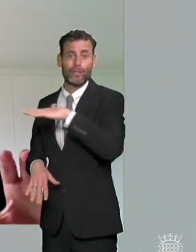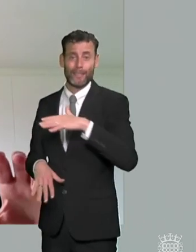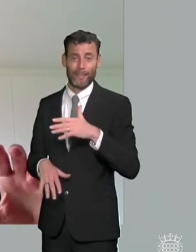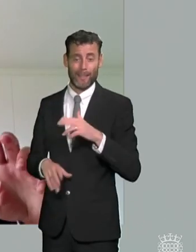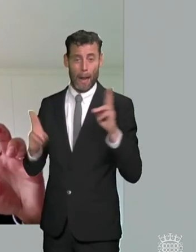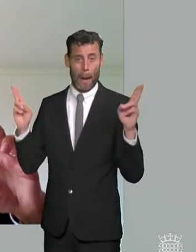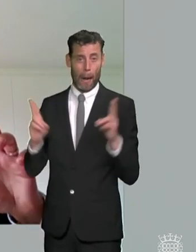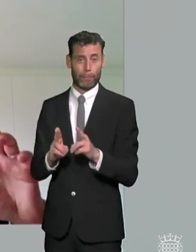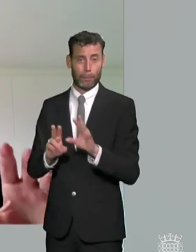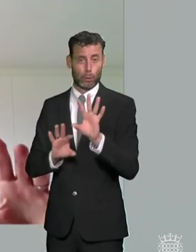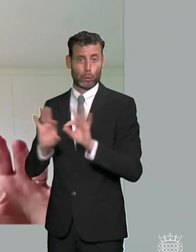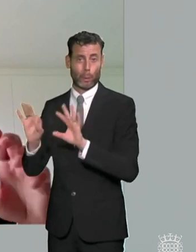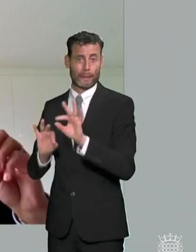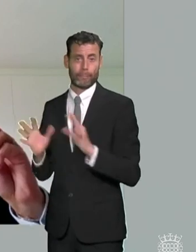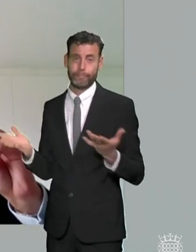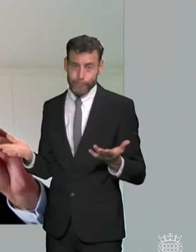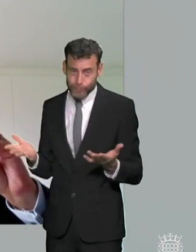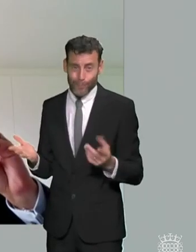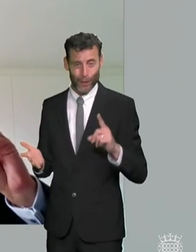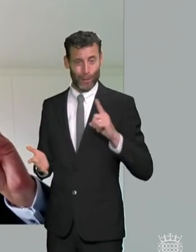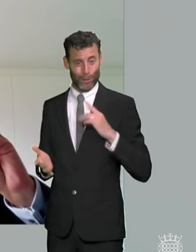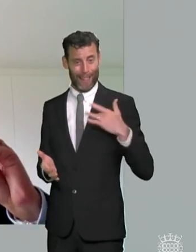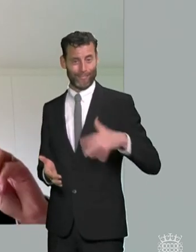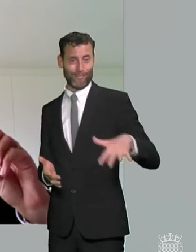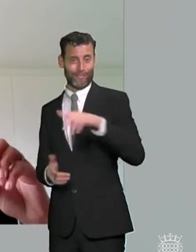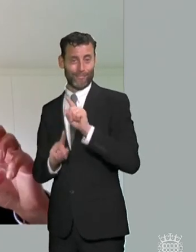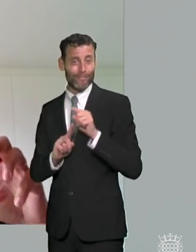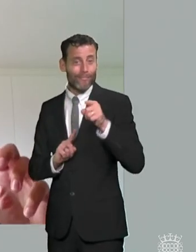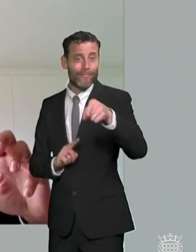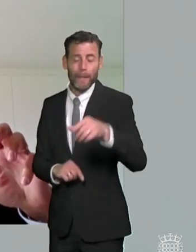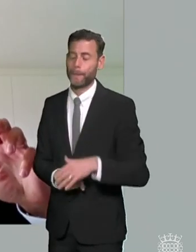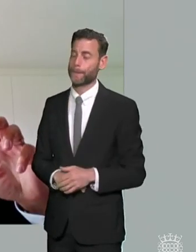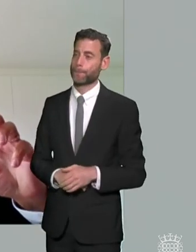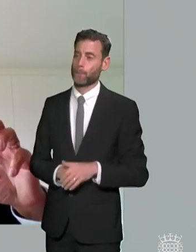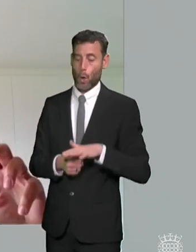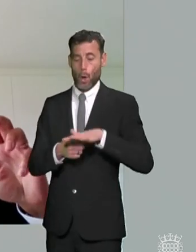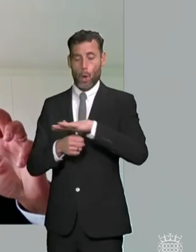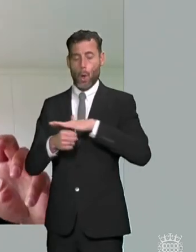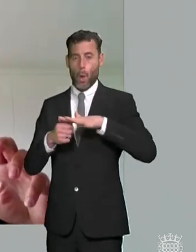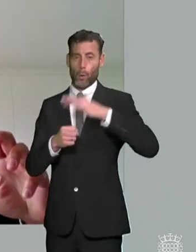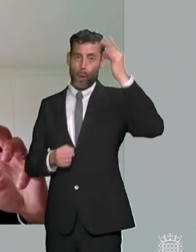is relatively limited perhaps and the local authorities vision of what provision is available